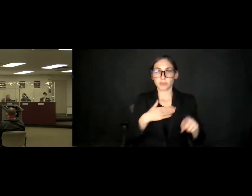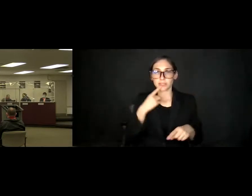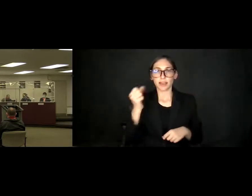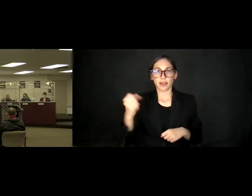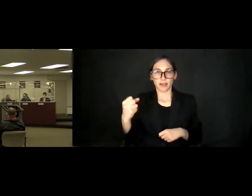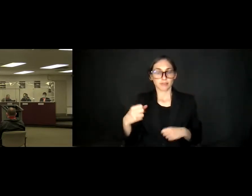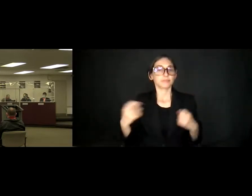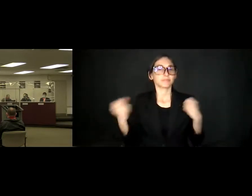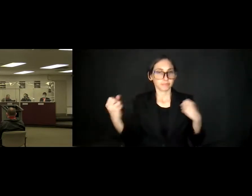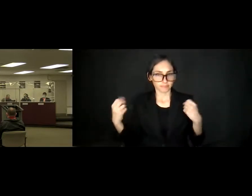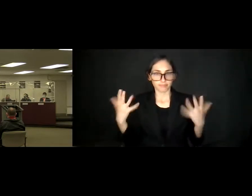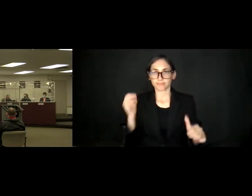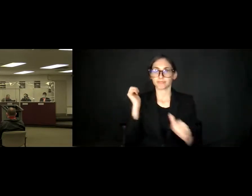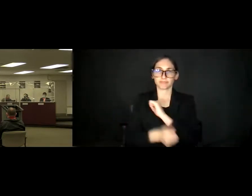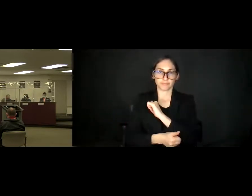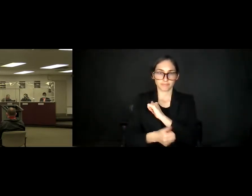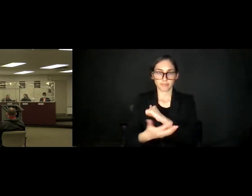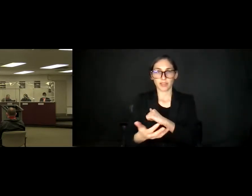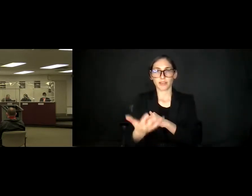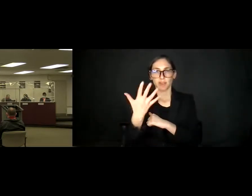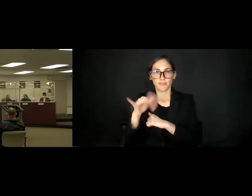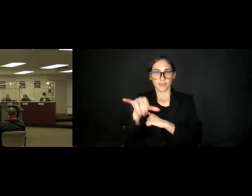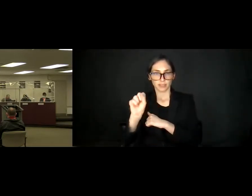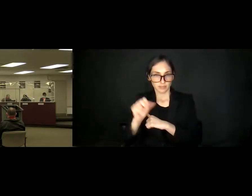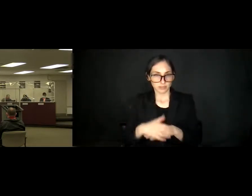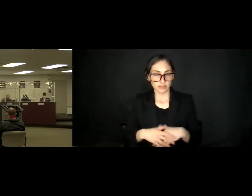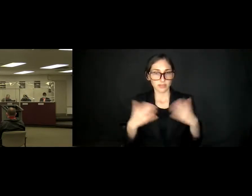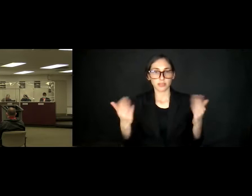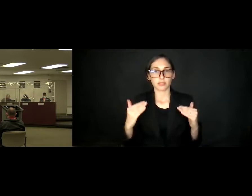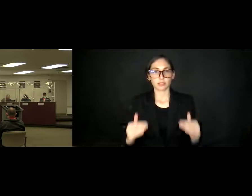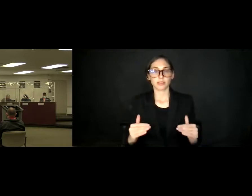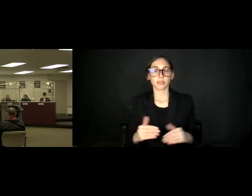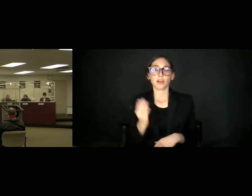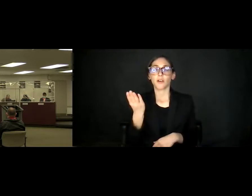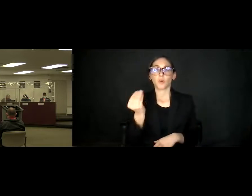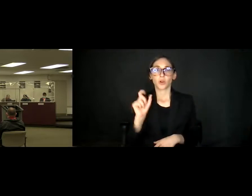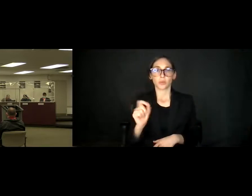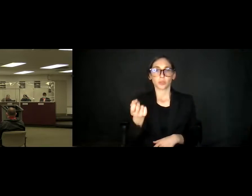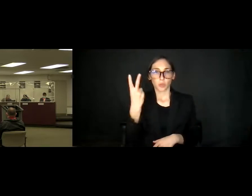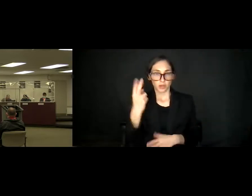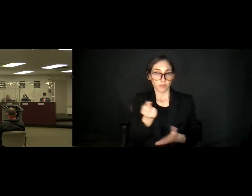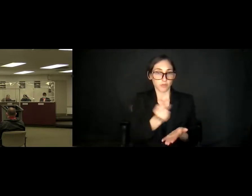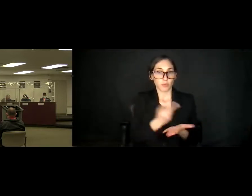Oppose? Passes with five yes votes. 14.12 Approval of Change Orders for the Campus